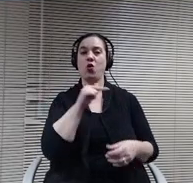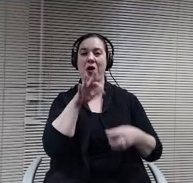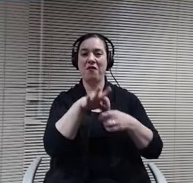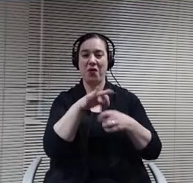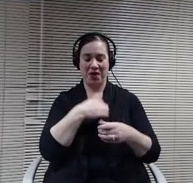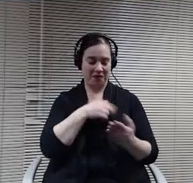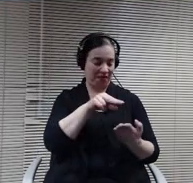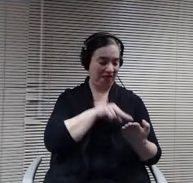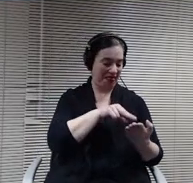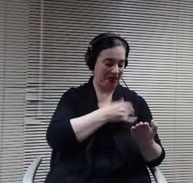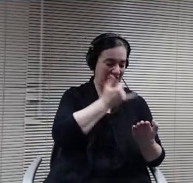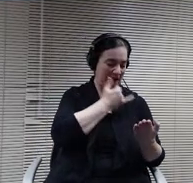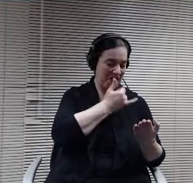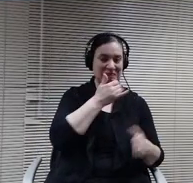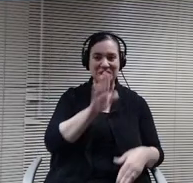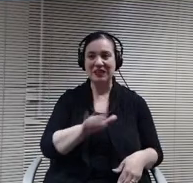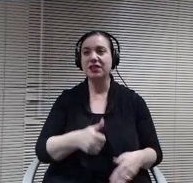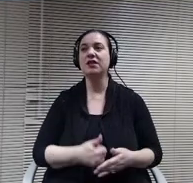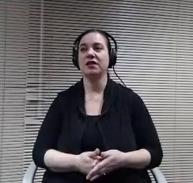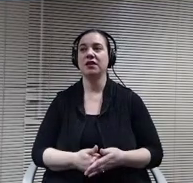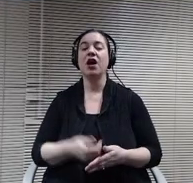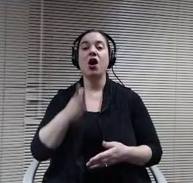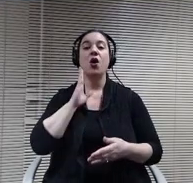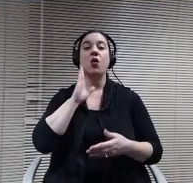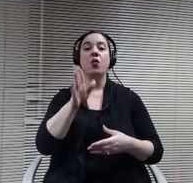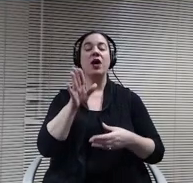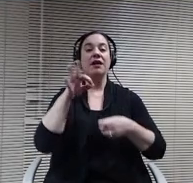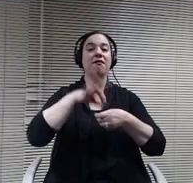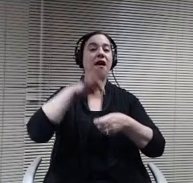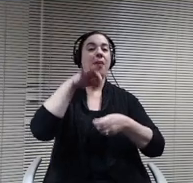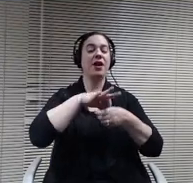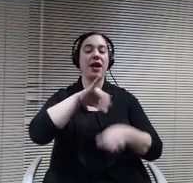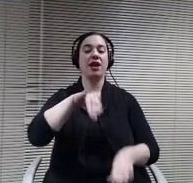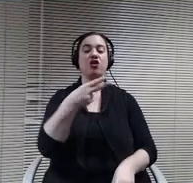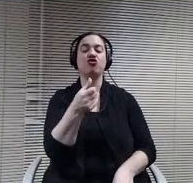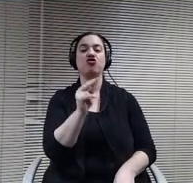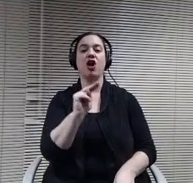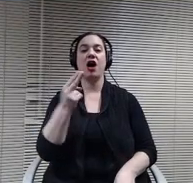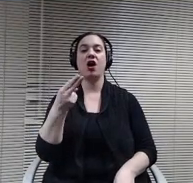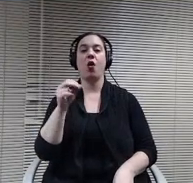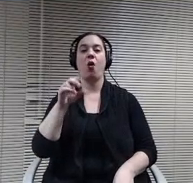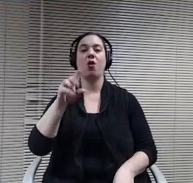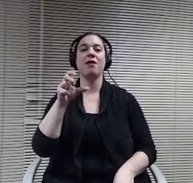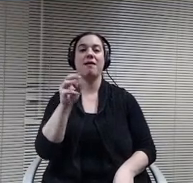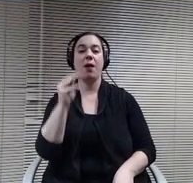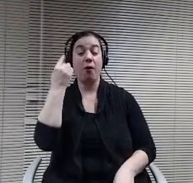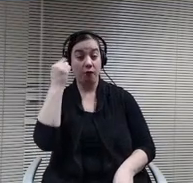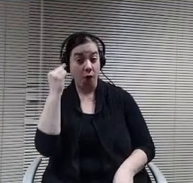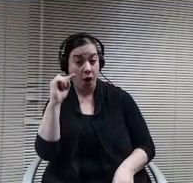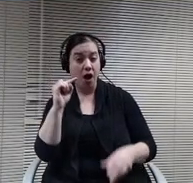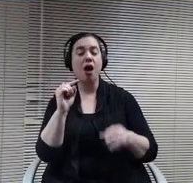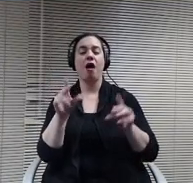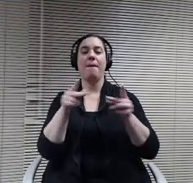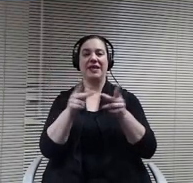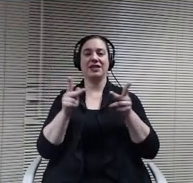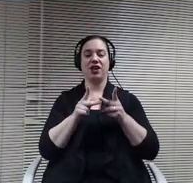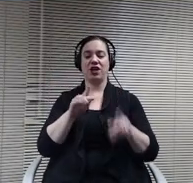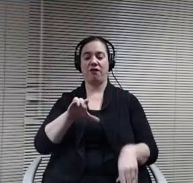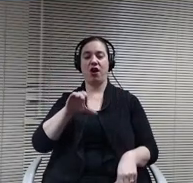Nominate John Holcombe for for clerk board members. If in favor, please say I oppose, nay, if you wish to abstain, please